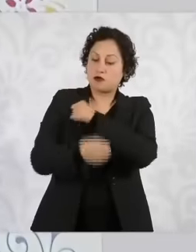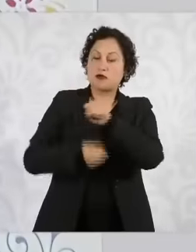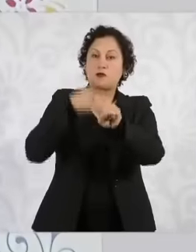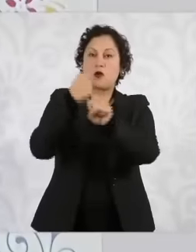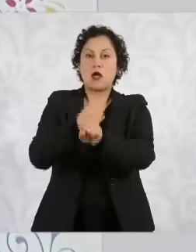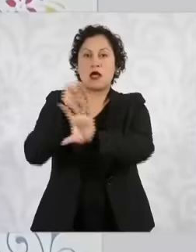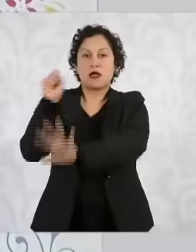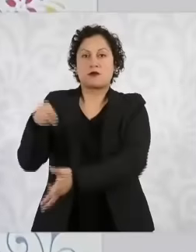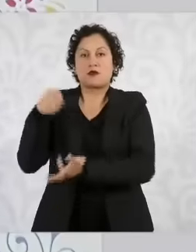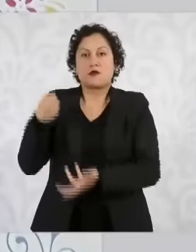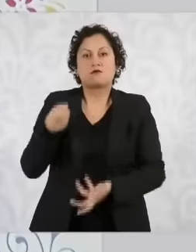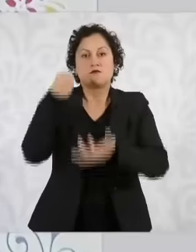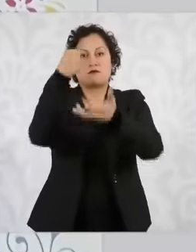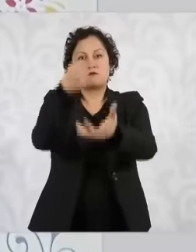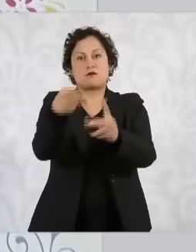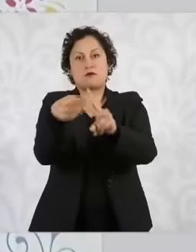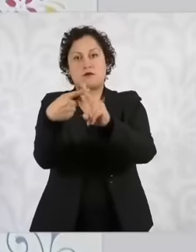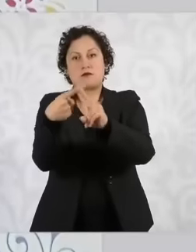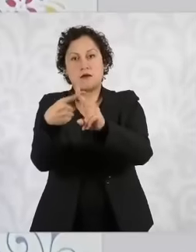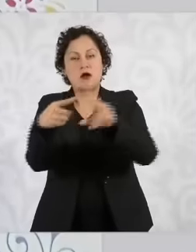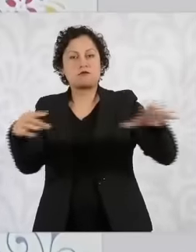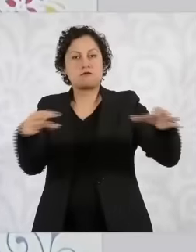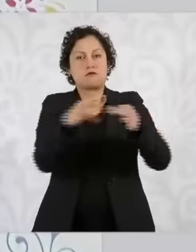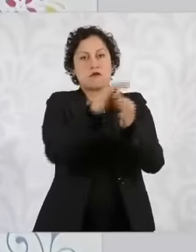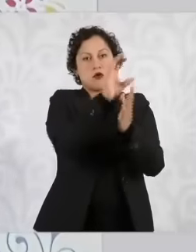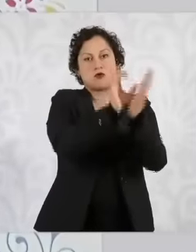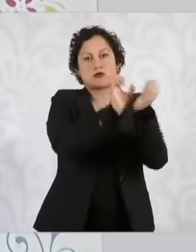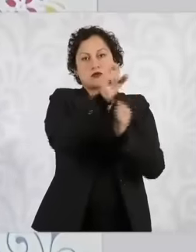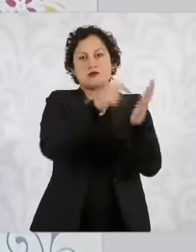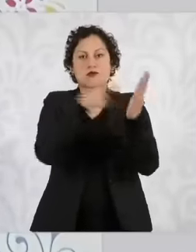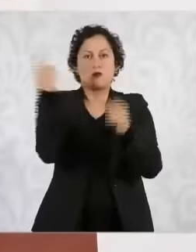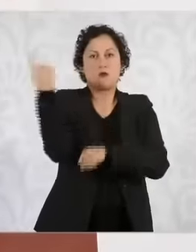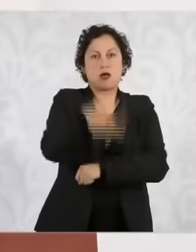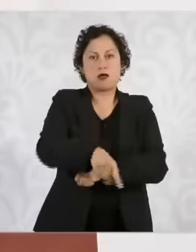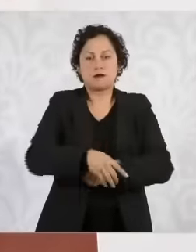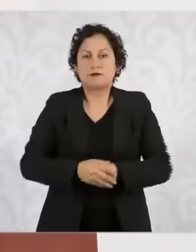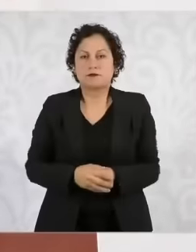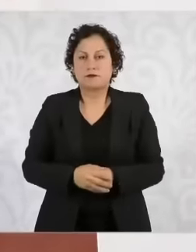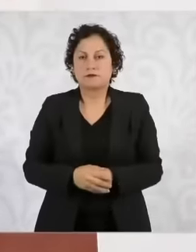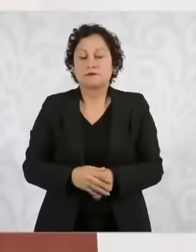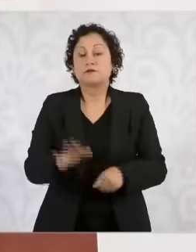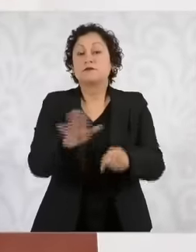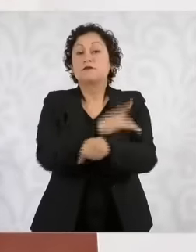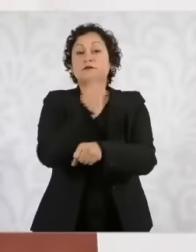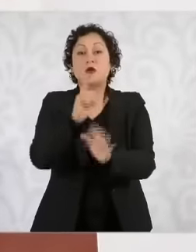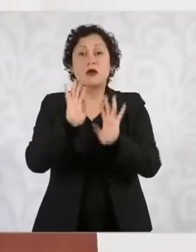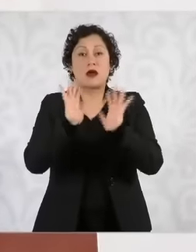in accordance with what the Constitution establishes Because in addition the